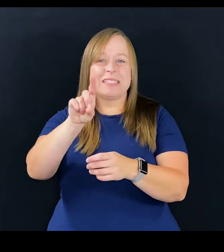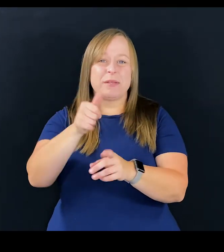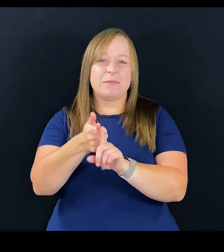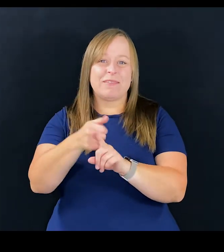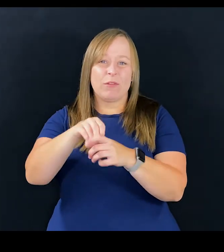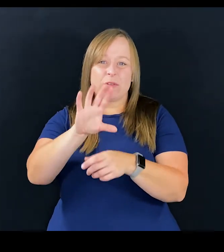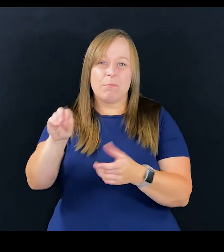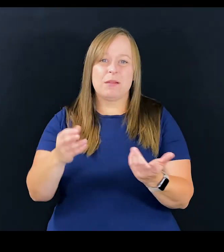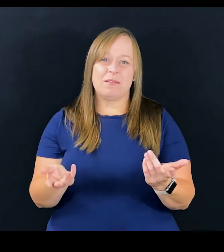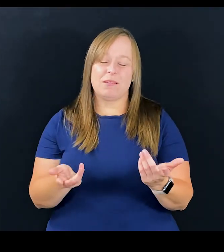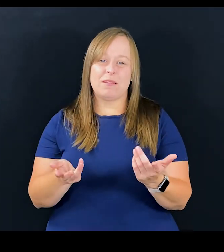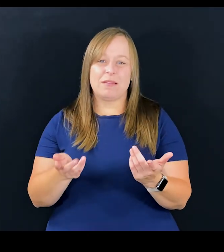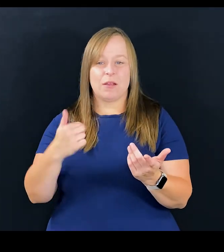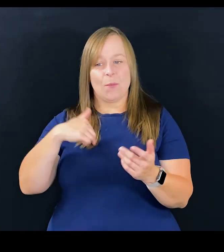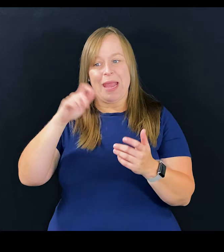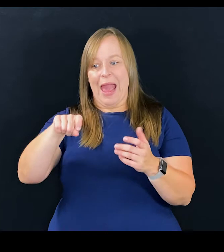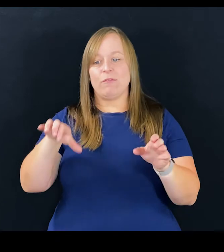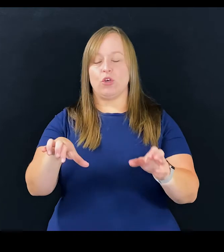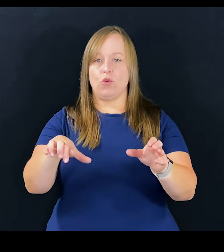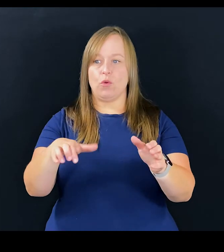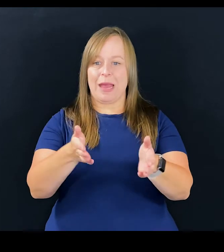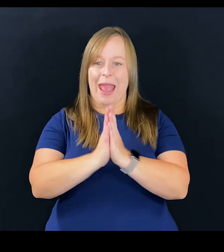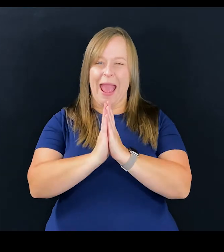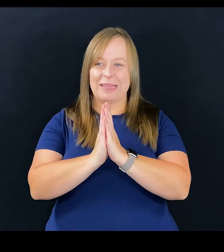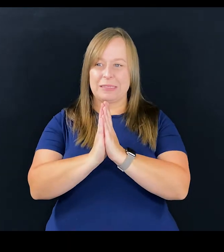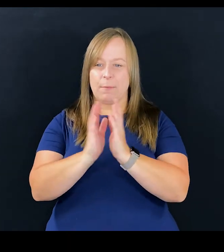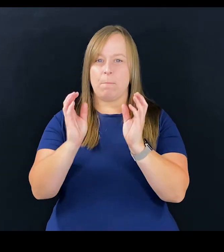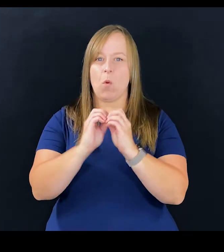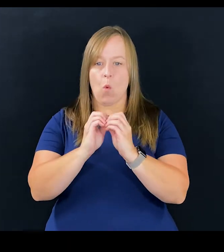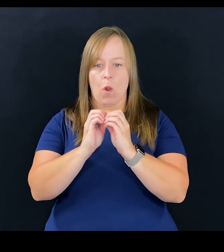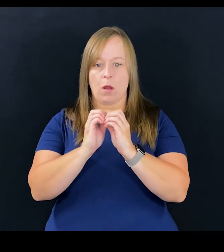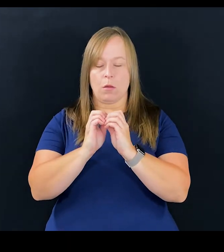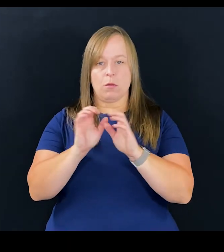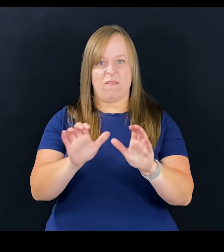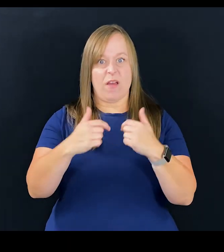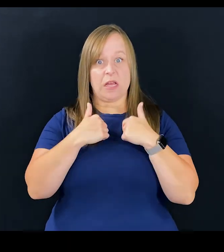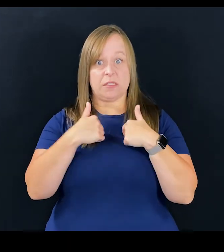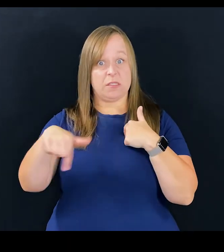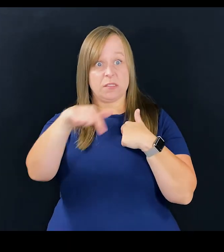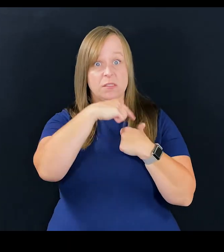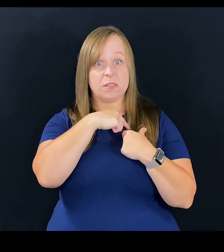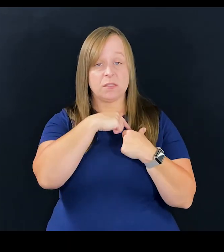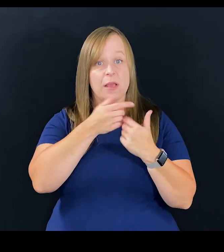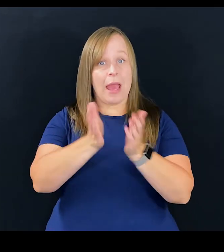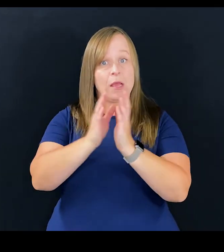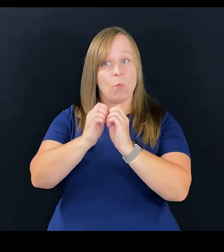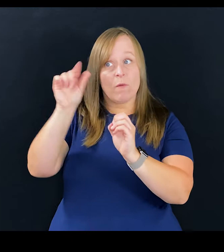I think what we have to do is ask more. Ask more of us, ask more of government,